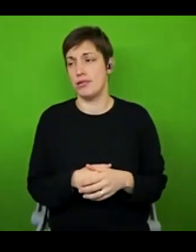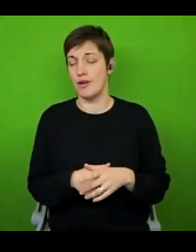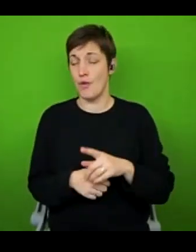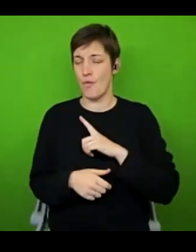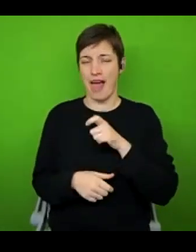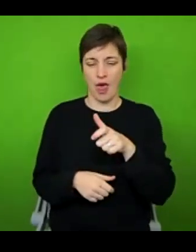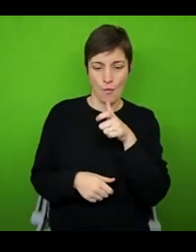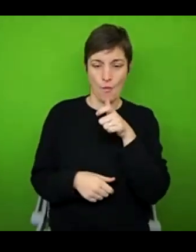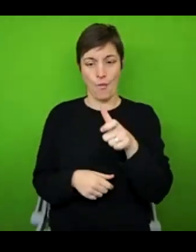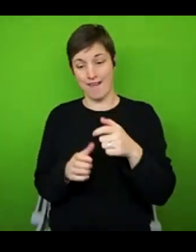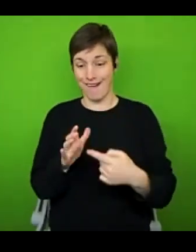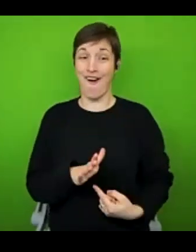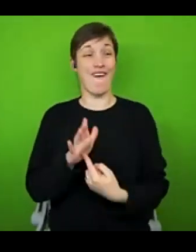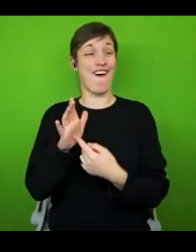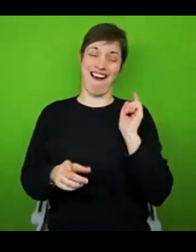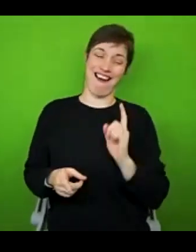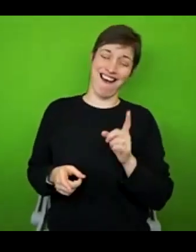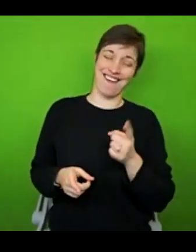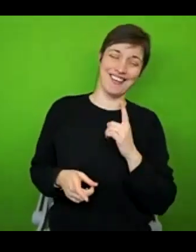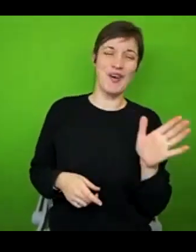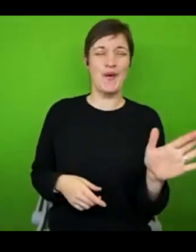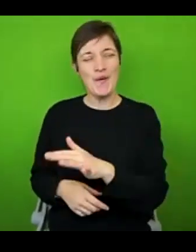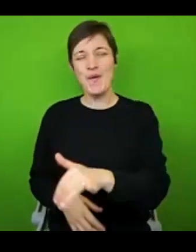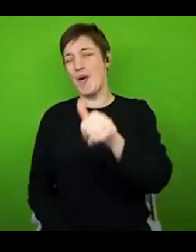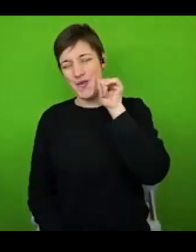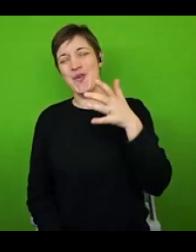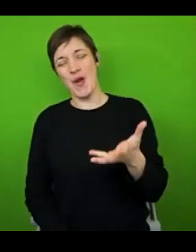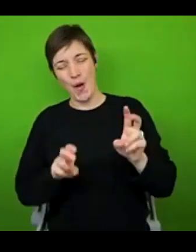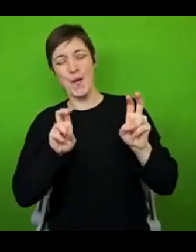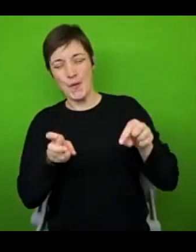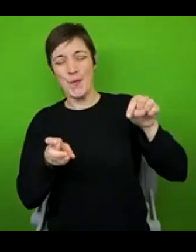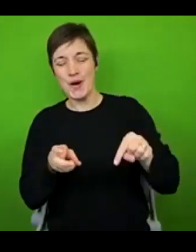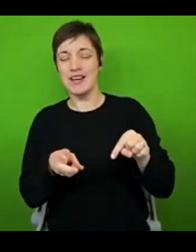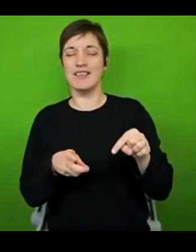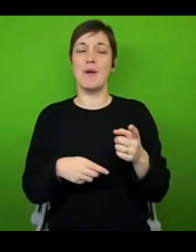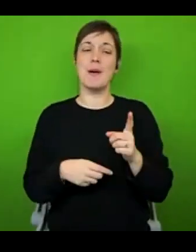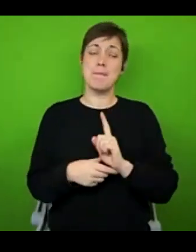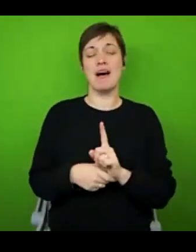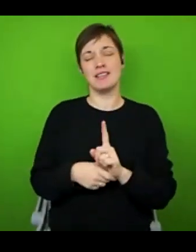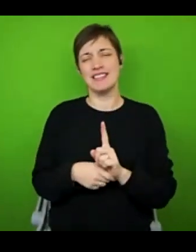chronic illness community that everybody knows. And yet it's categorically one of the most difficult things to achieve